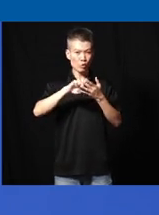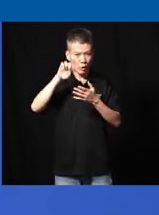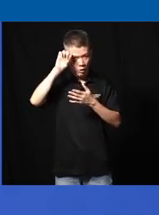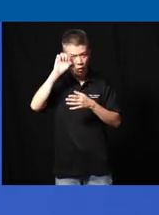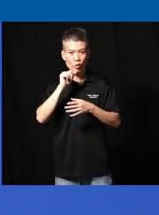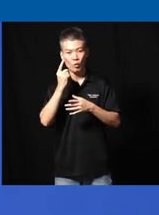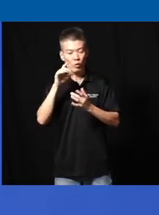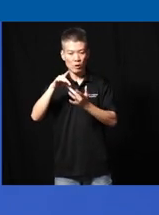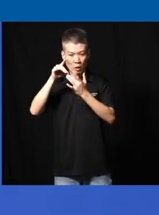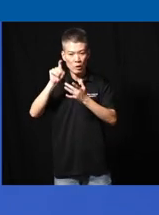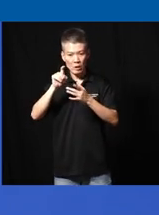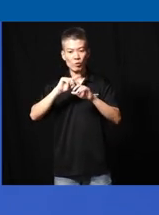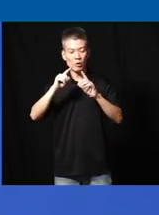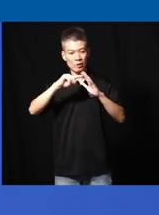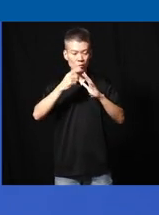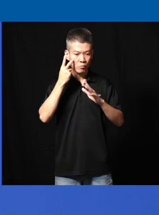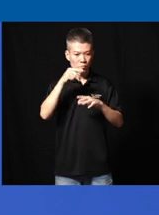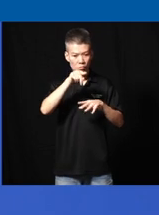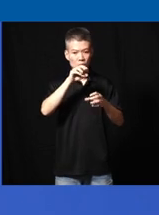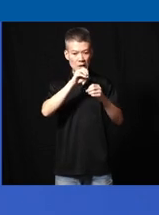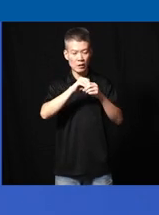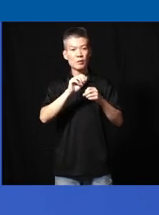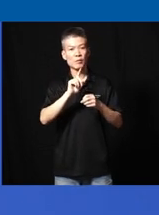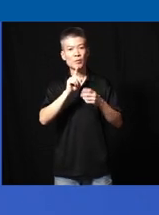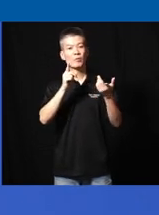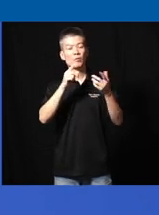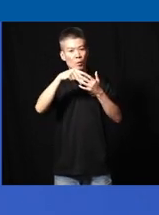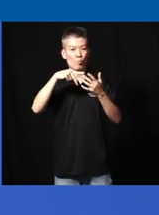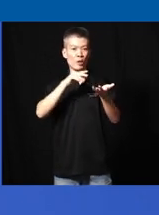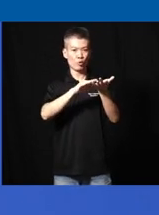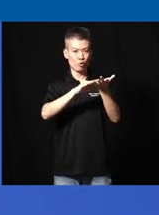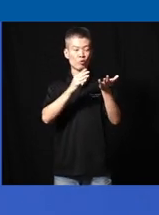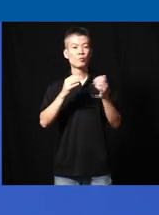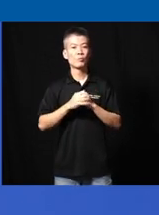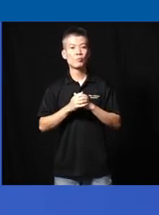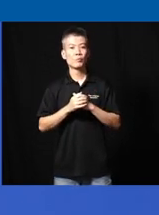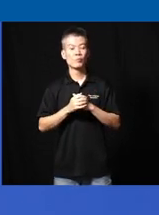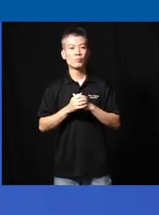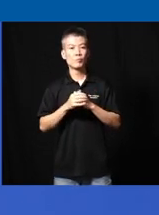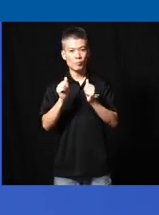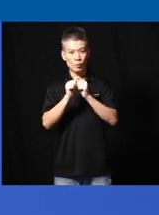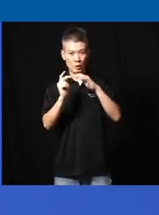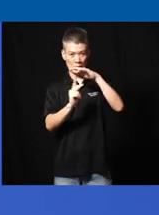just with specialist we begin to install them in uh preschools with uh uh kindergartens and